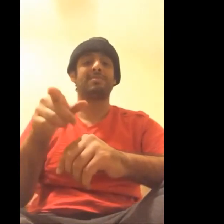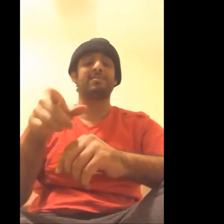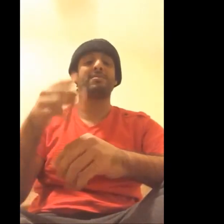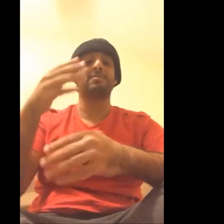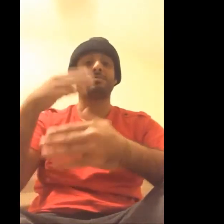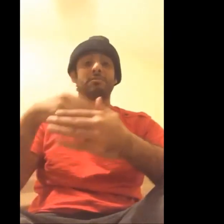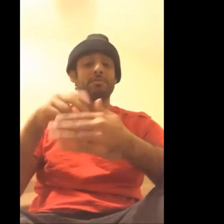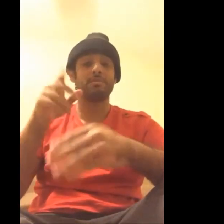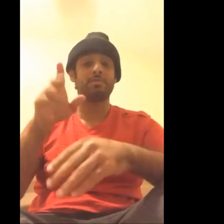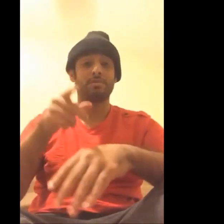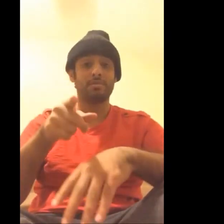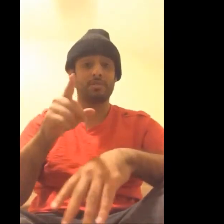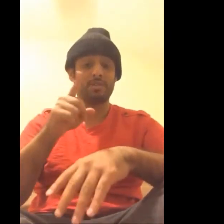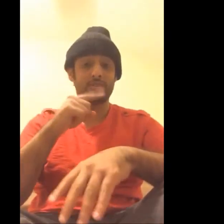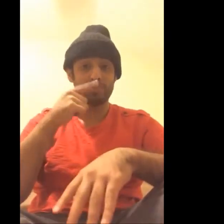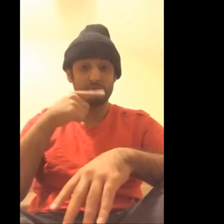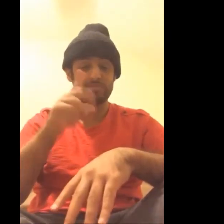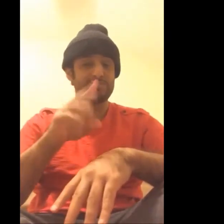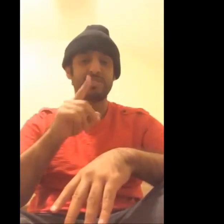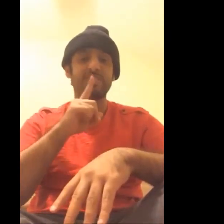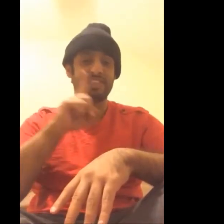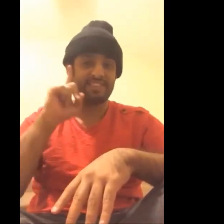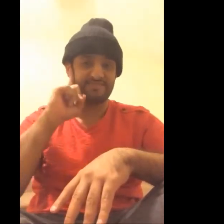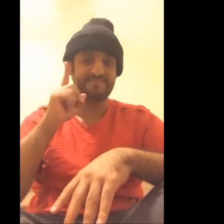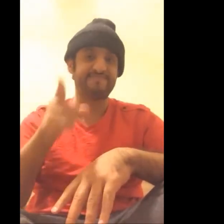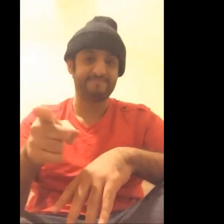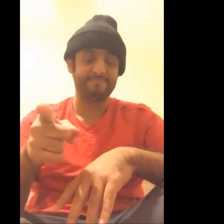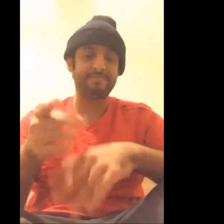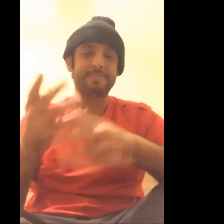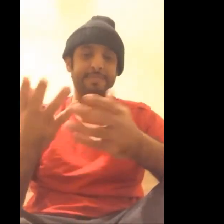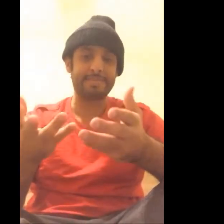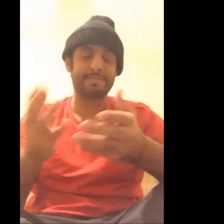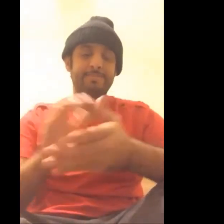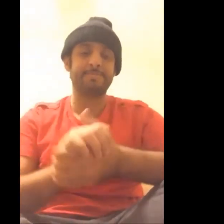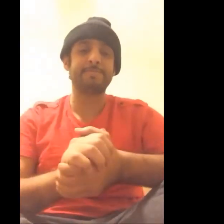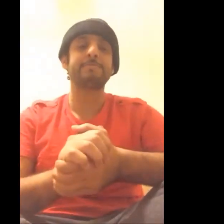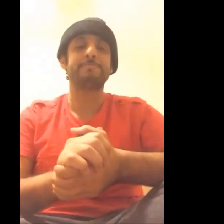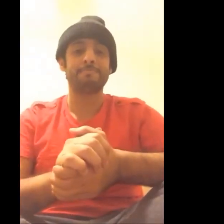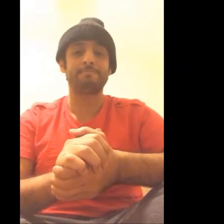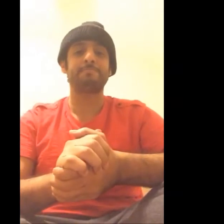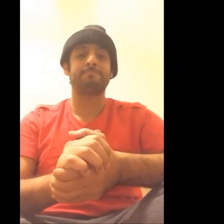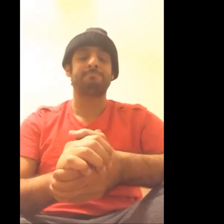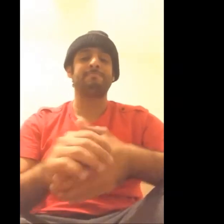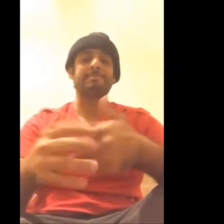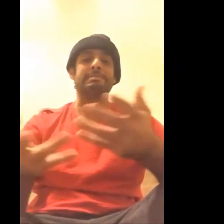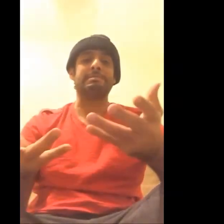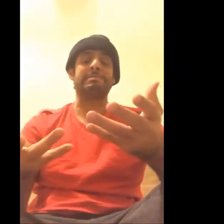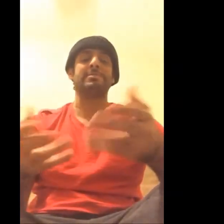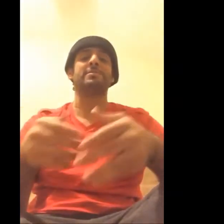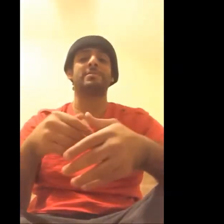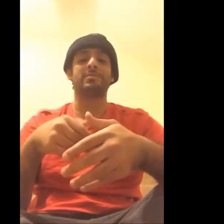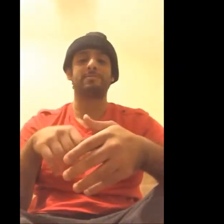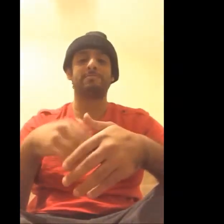on a farm in Ohio. She was born deaf, and she went to the Ohio State School for the